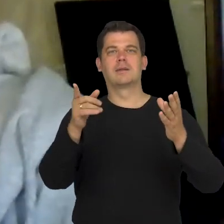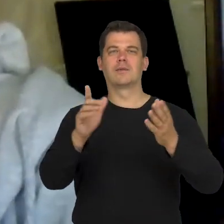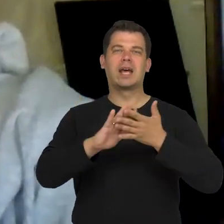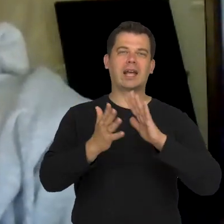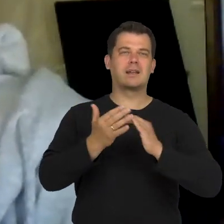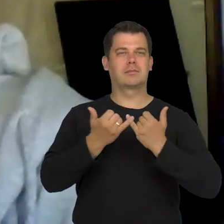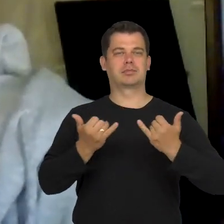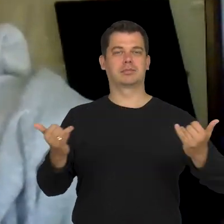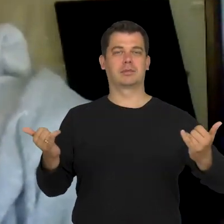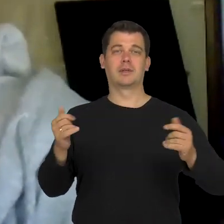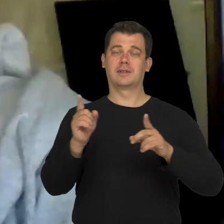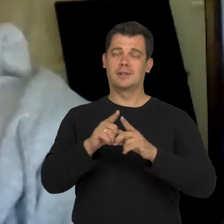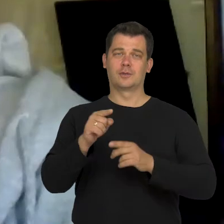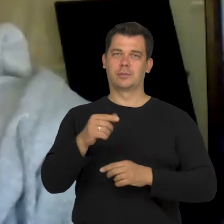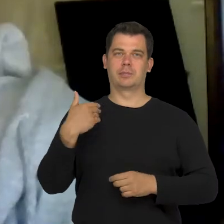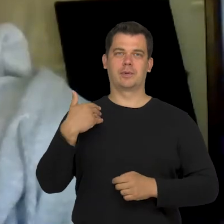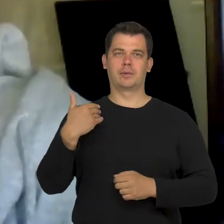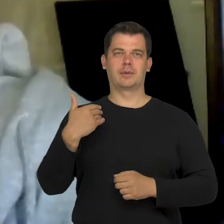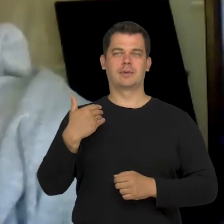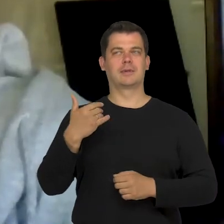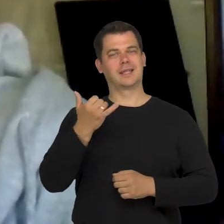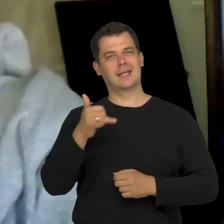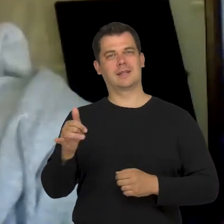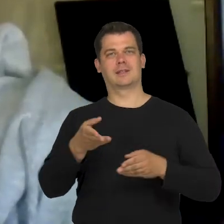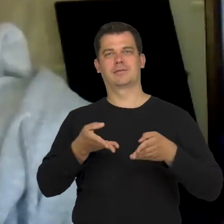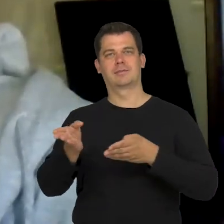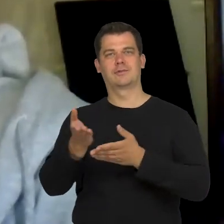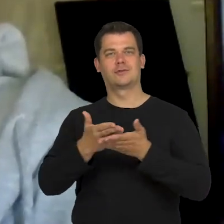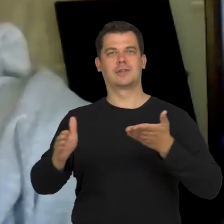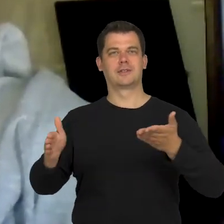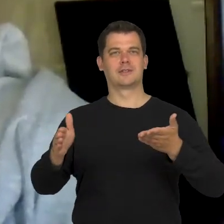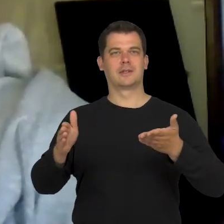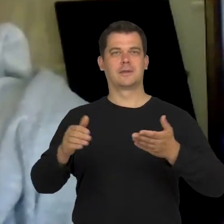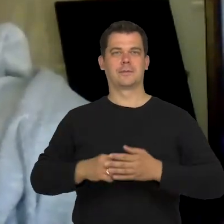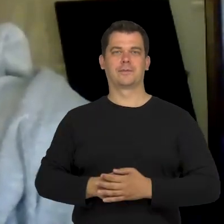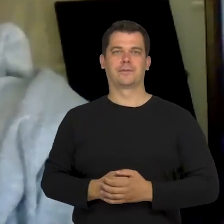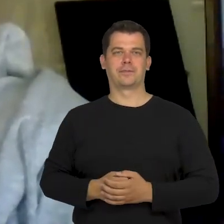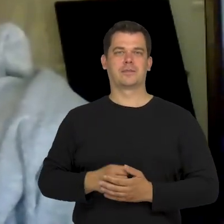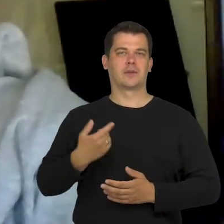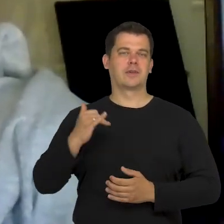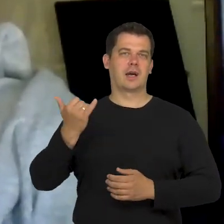This would be a big part of how we perceive normality